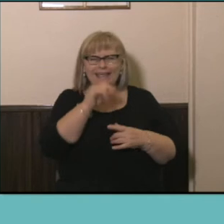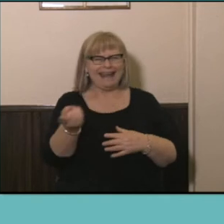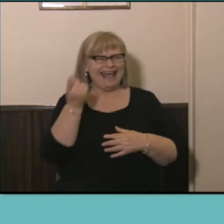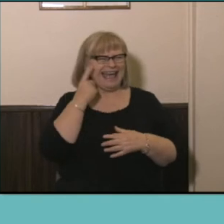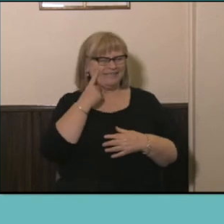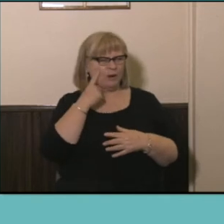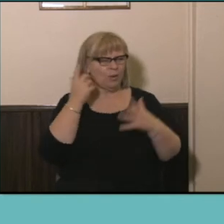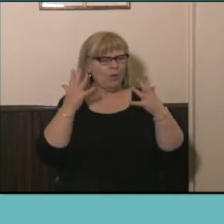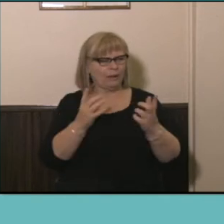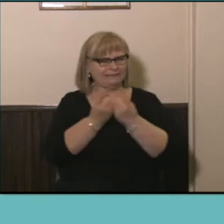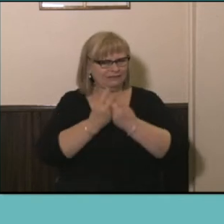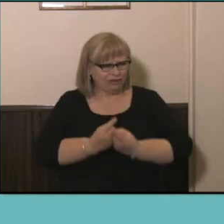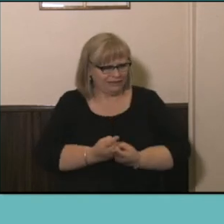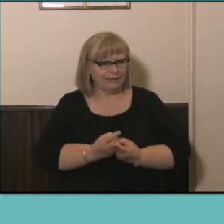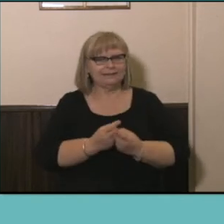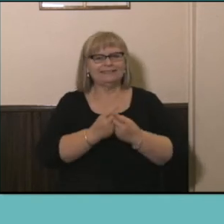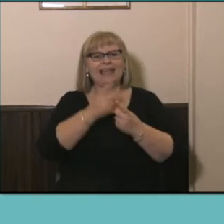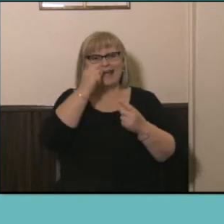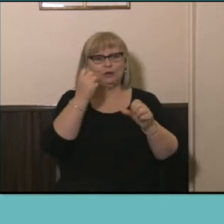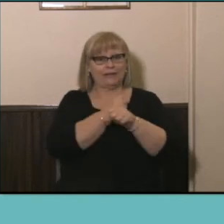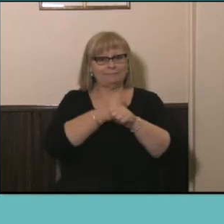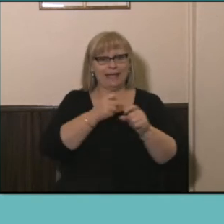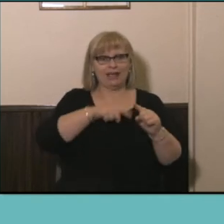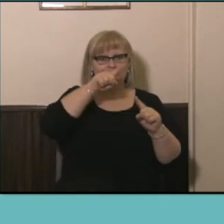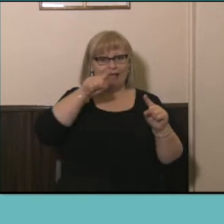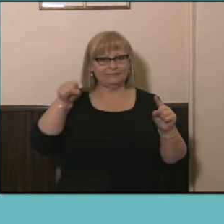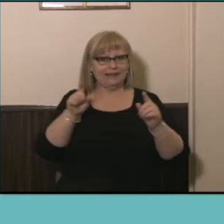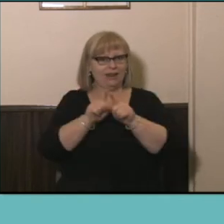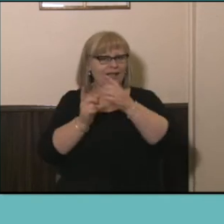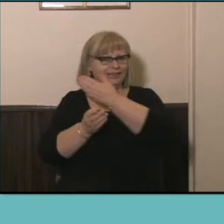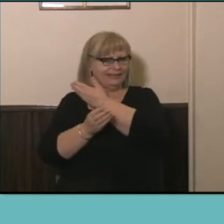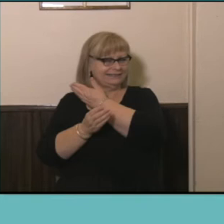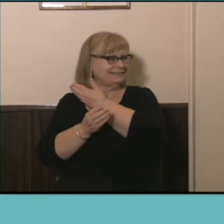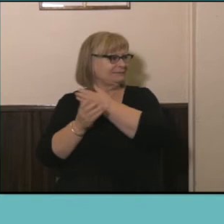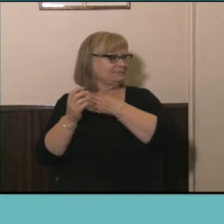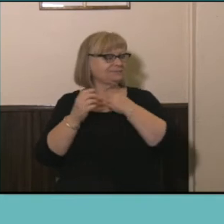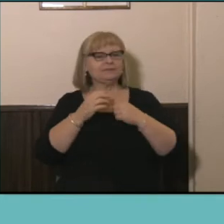other data, is that you can do graphs like this by single year of Age, for